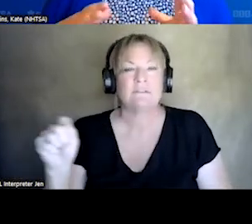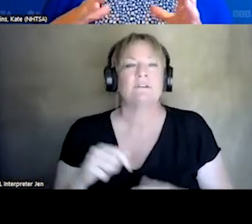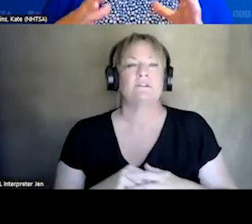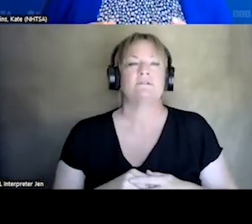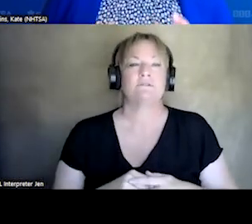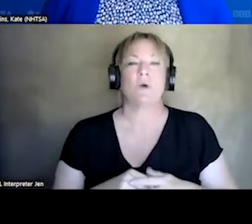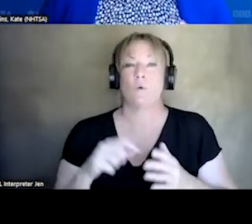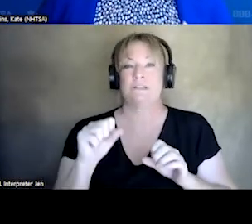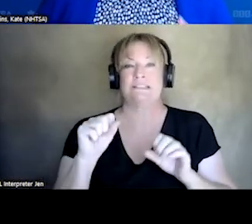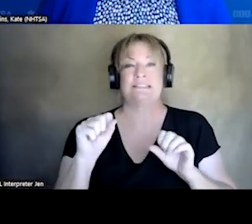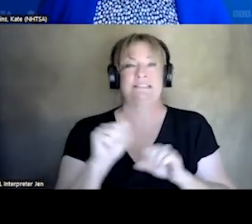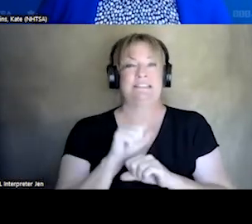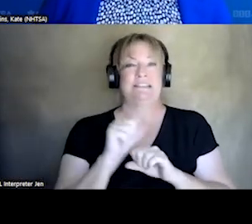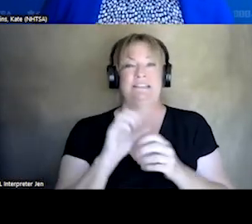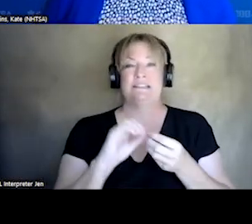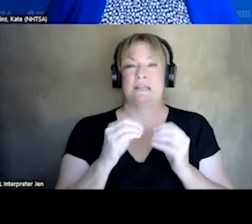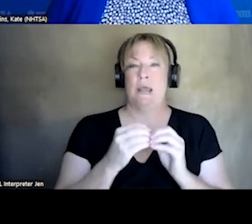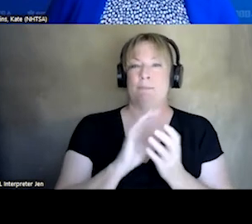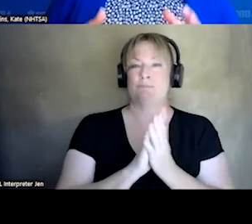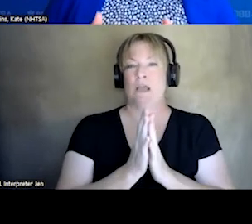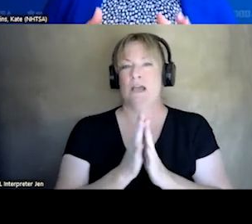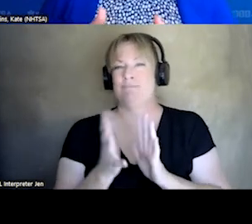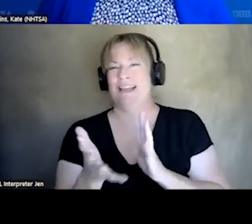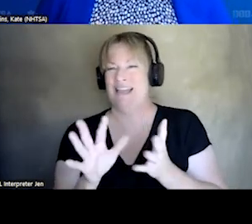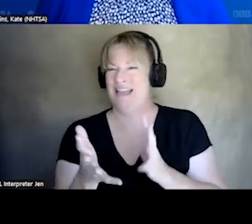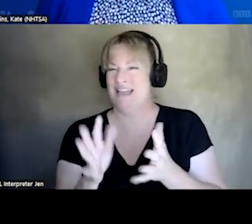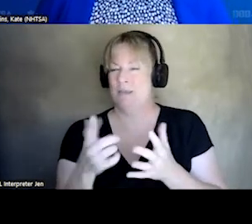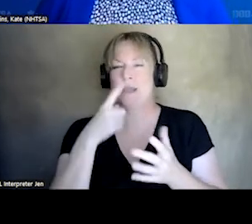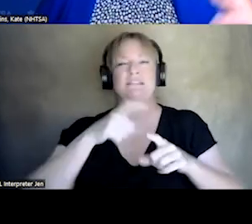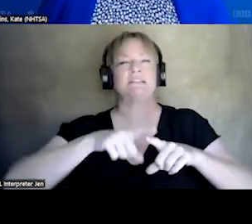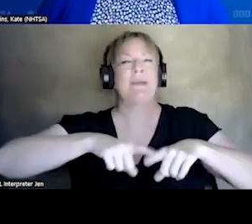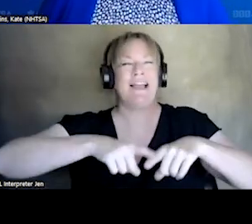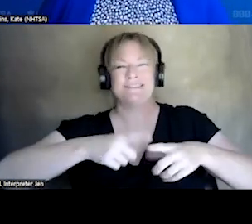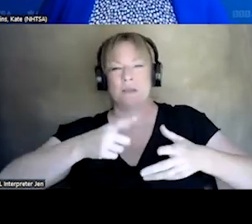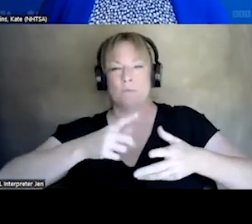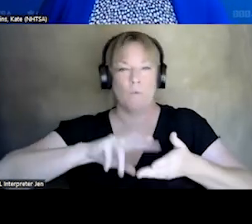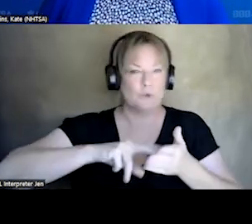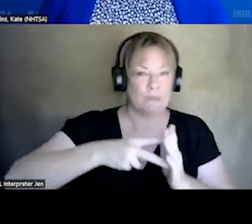STATISTICS GET A LITTLE DICEY BECAUSE IT DEPEND ON WHAT YOU ARE TALKING ABOUT. 70% OF THE COUNTRY IS